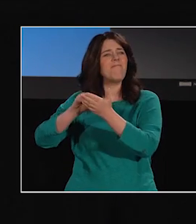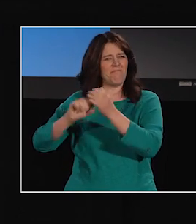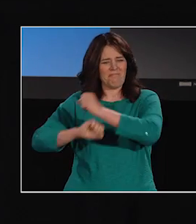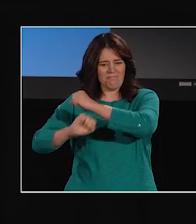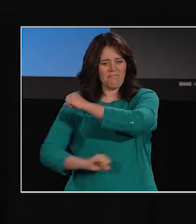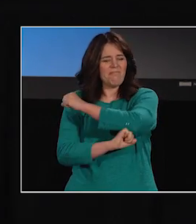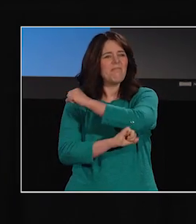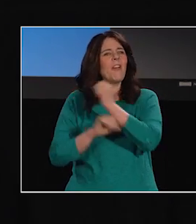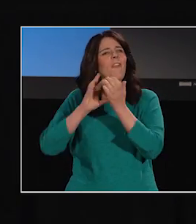for later learning.